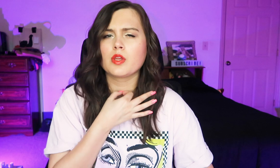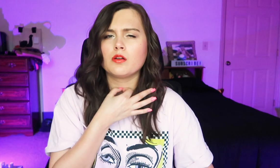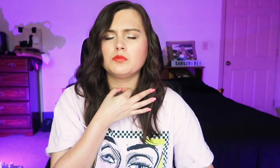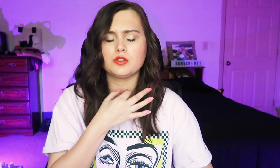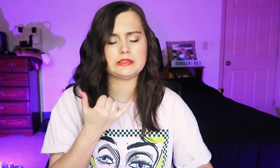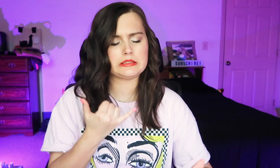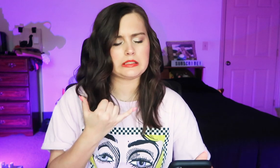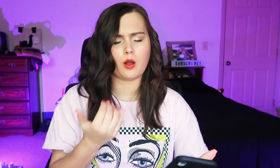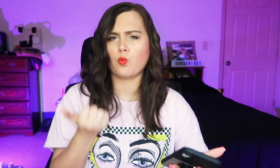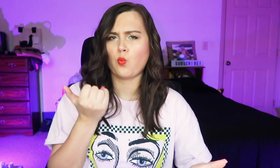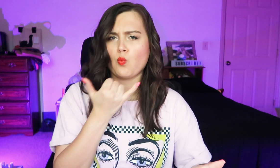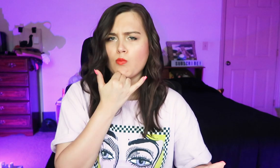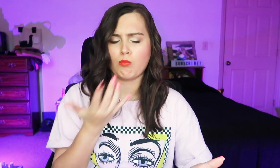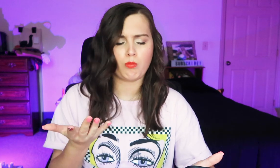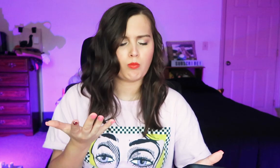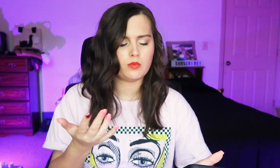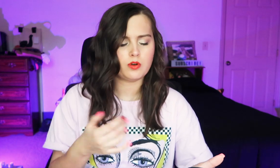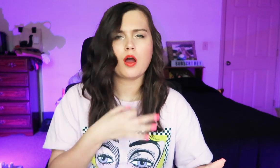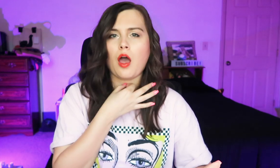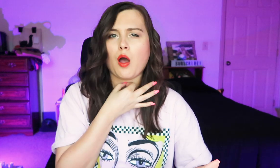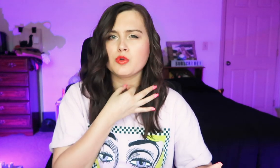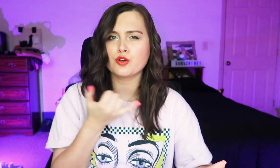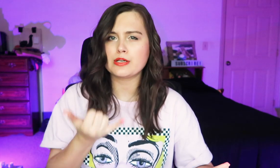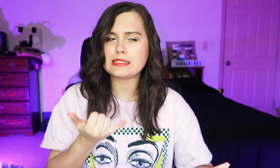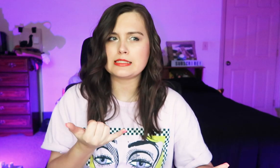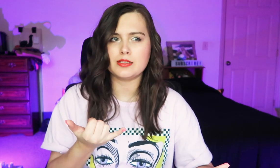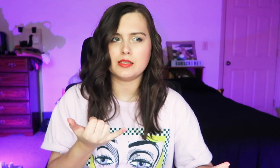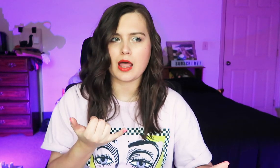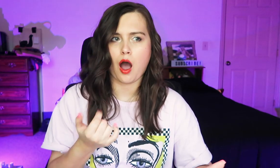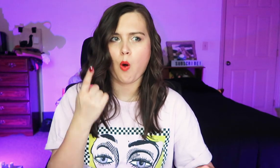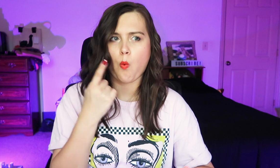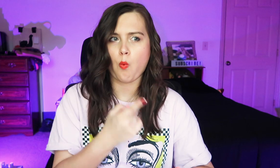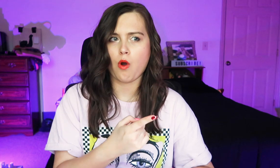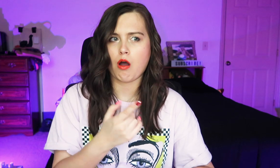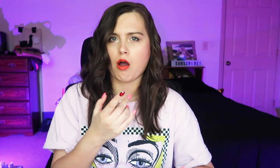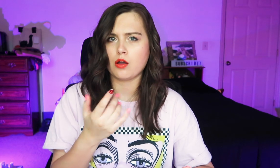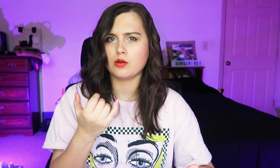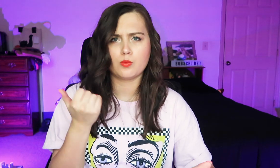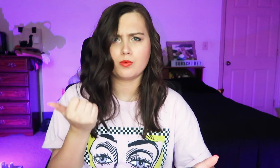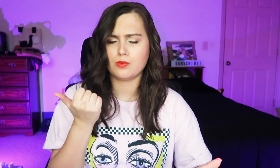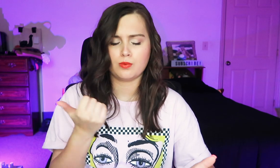I'm curious to know which is wrong. I'm curious about what is right.